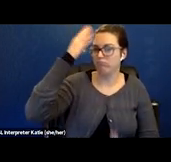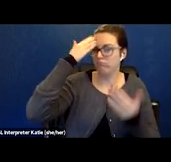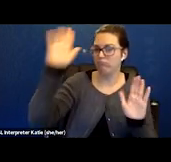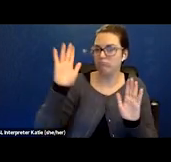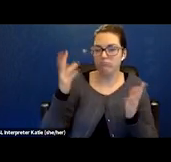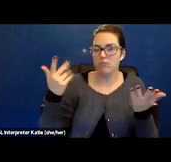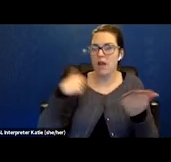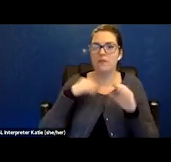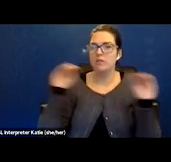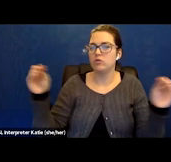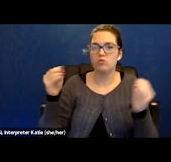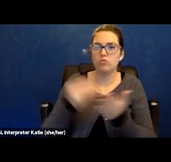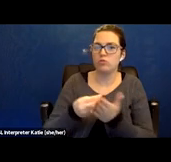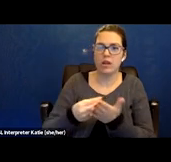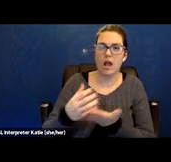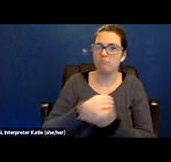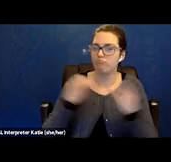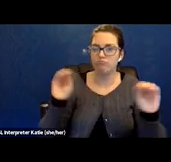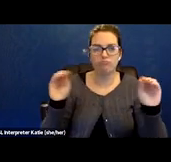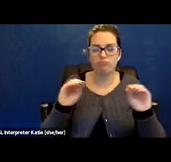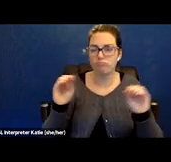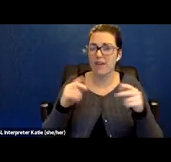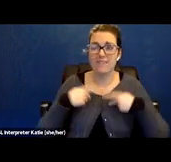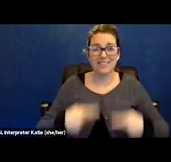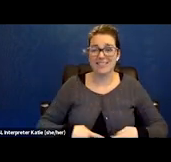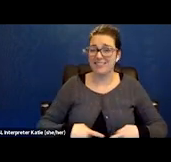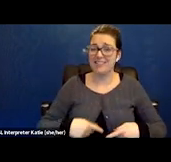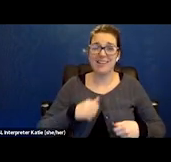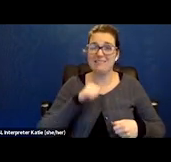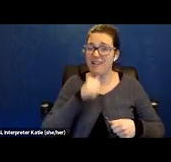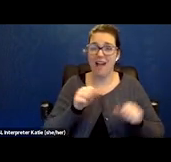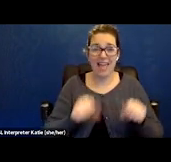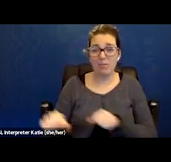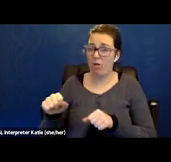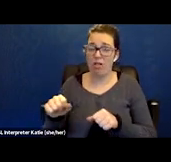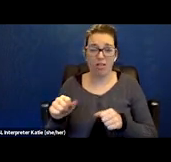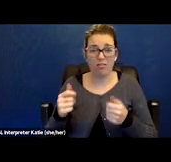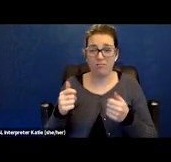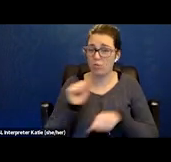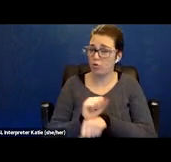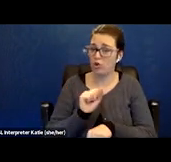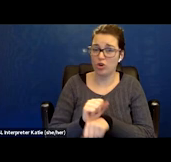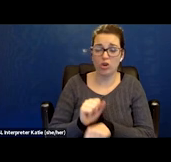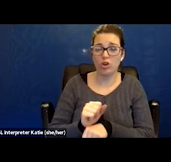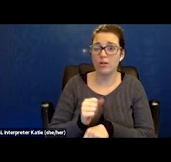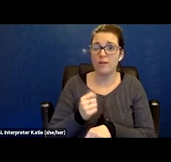I'm physically unable, due to my oxygen levels and atrophy and I can't raise my arms